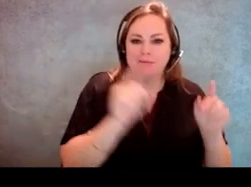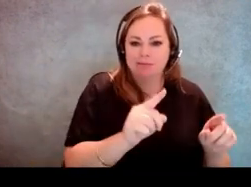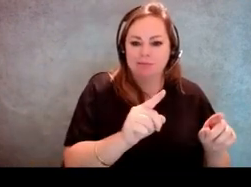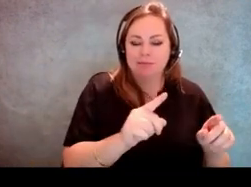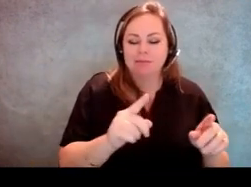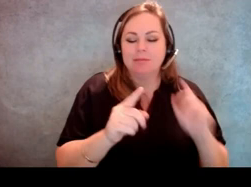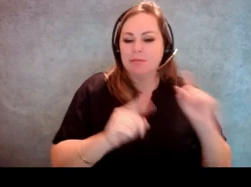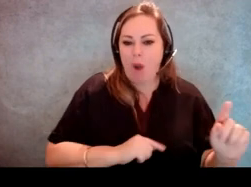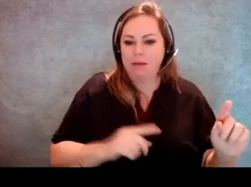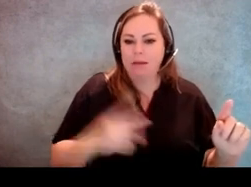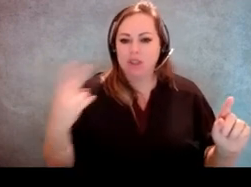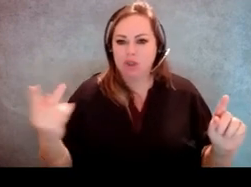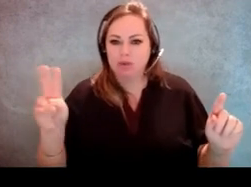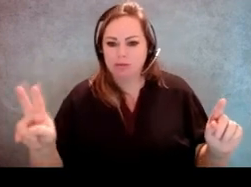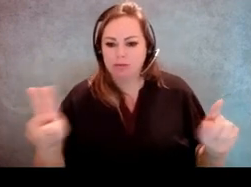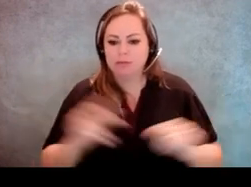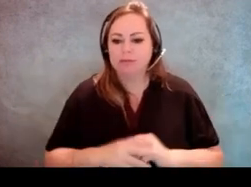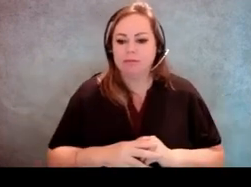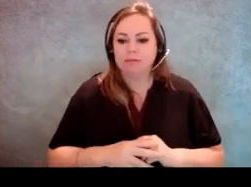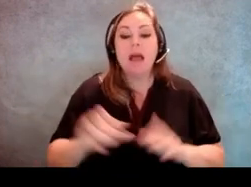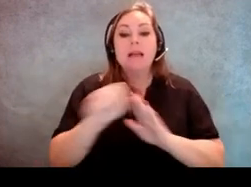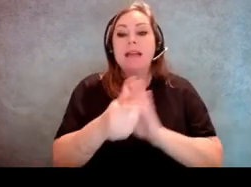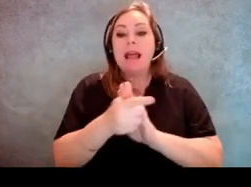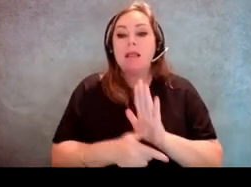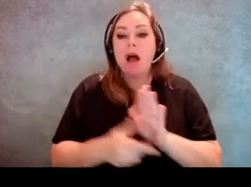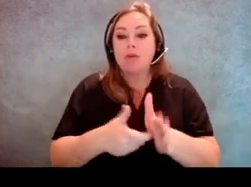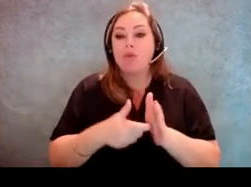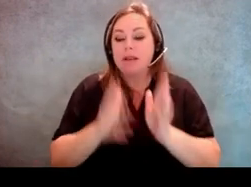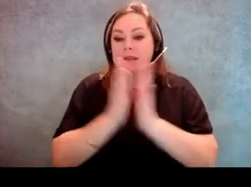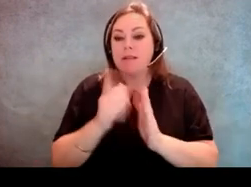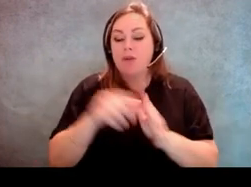Unfortunately, the state law, if a person requests assistance from the poll worker,